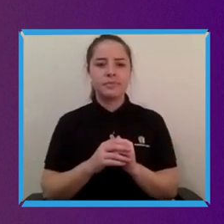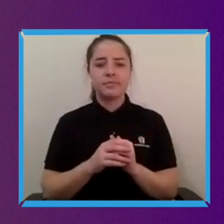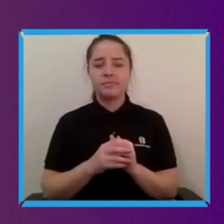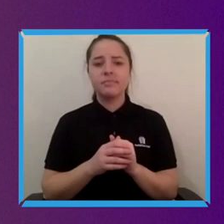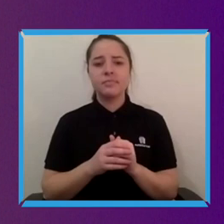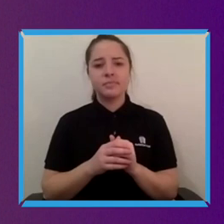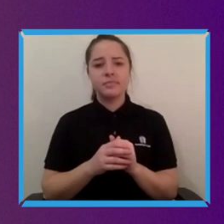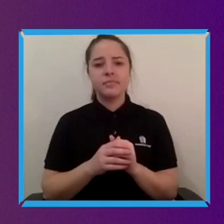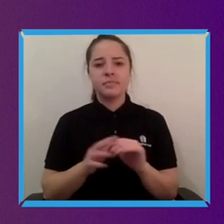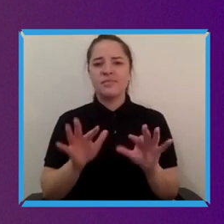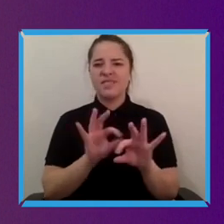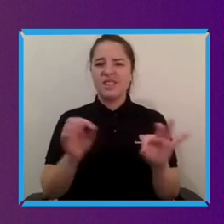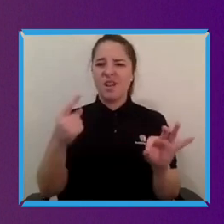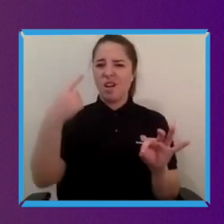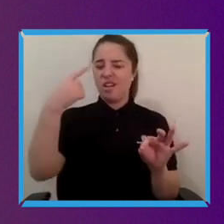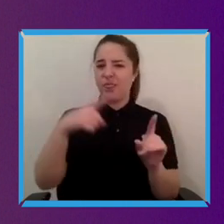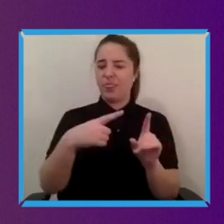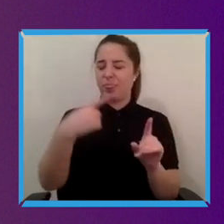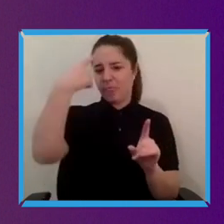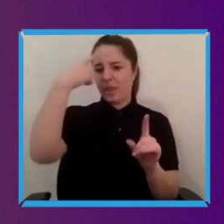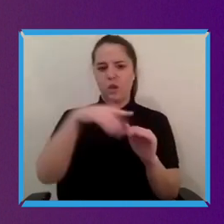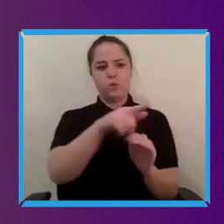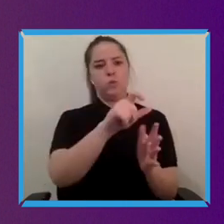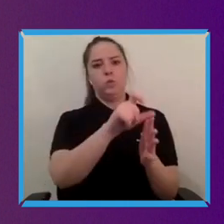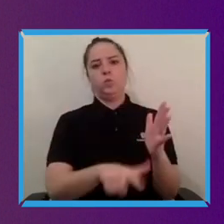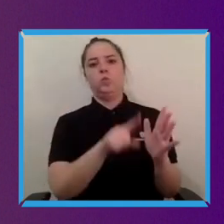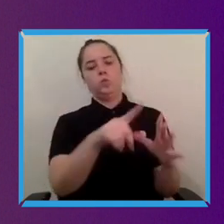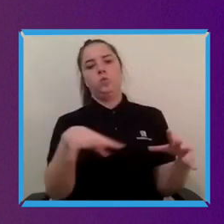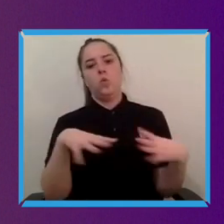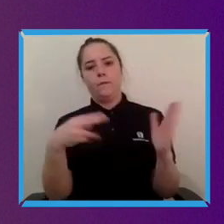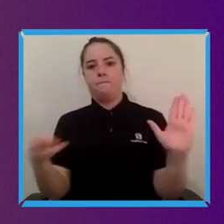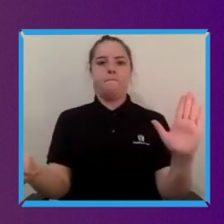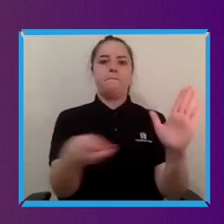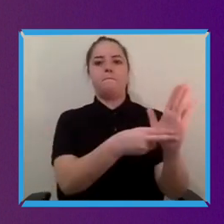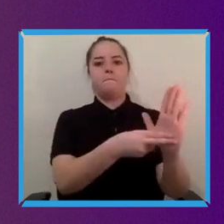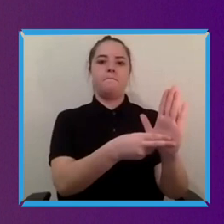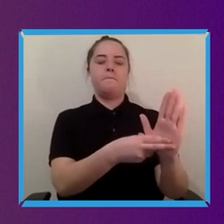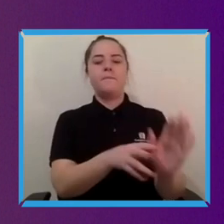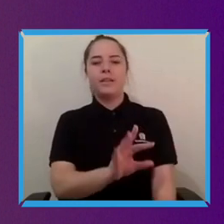inherent sort of you know you are disabled you have these you have these abilities you've got to really want to work on